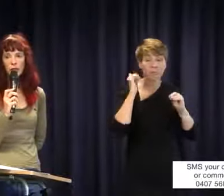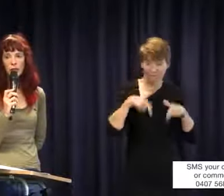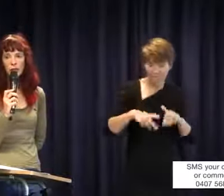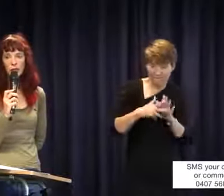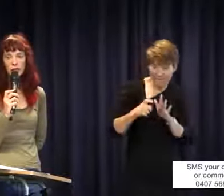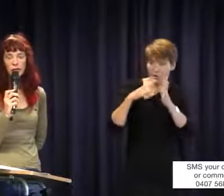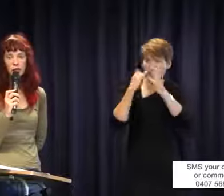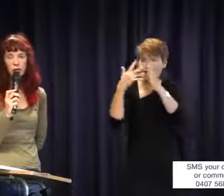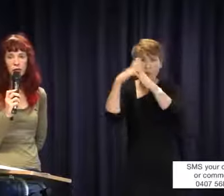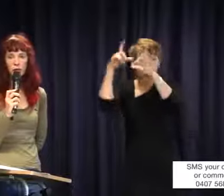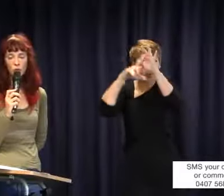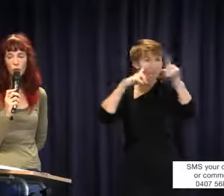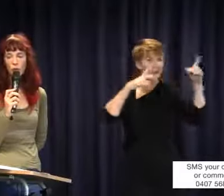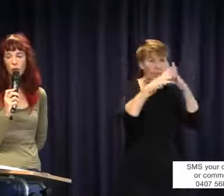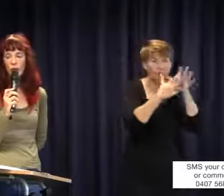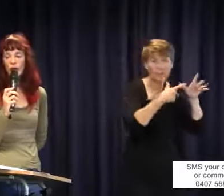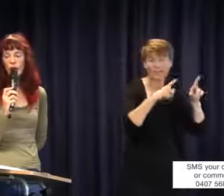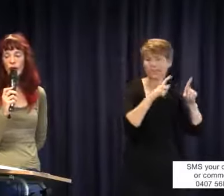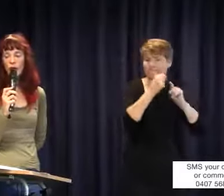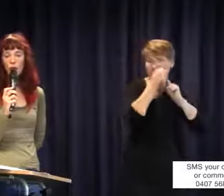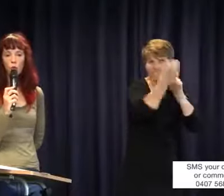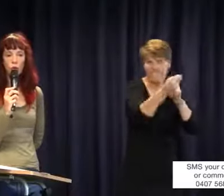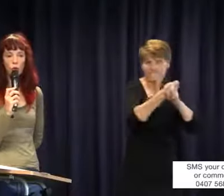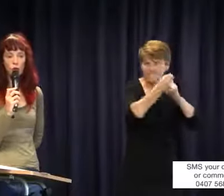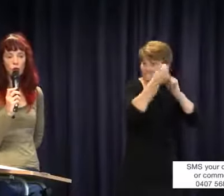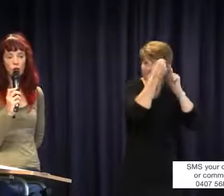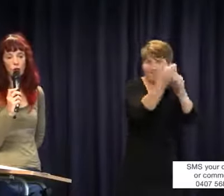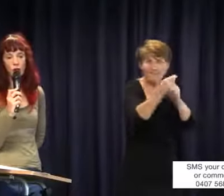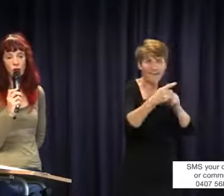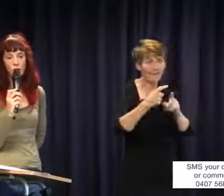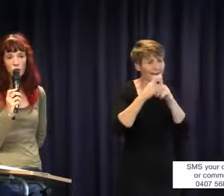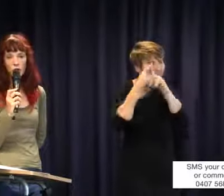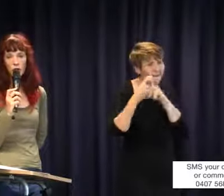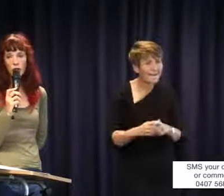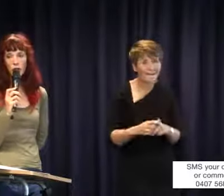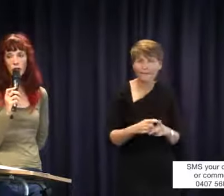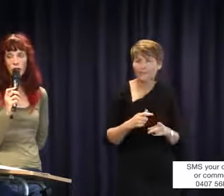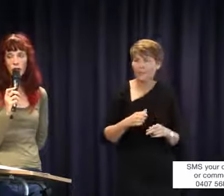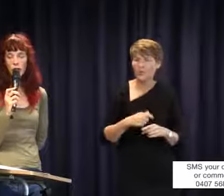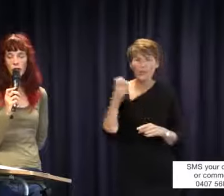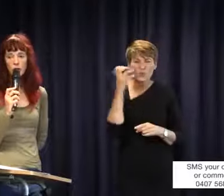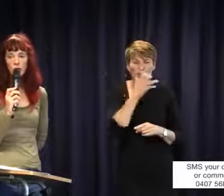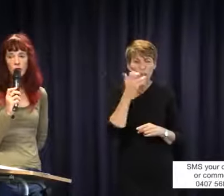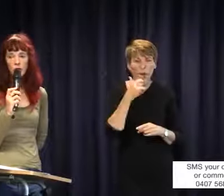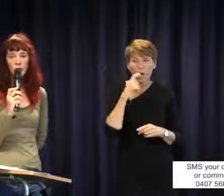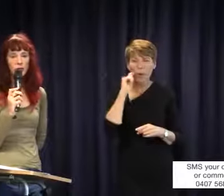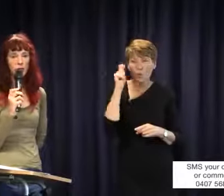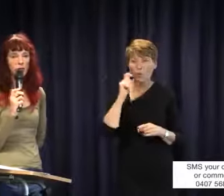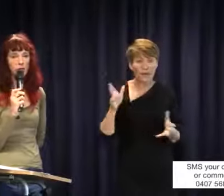aggressive, very difficult to work with. I would not encourage any parent to make a complaint